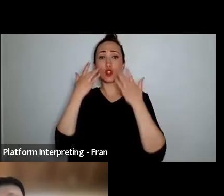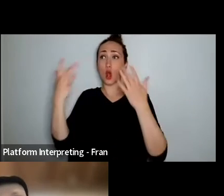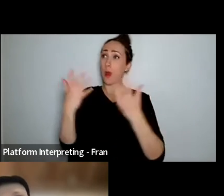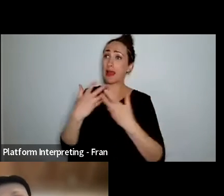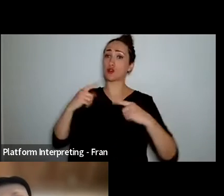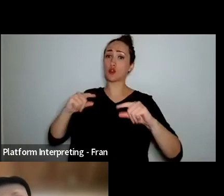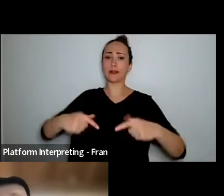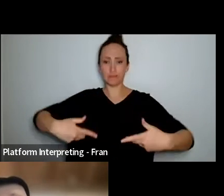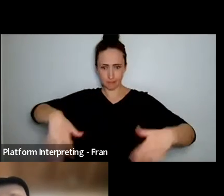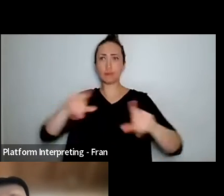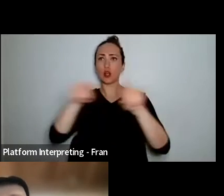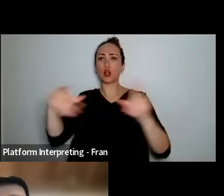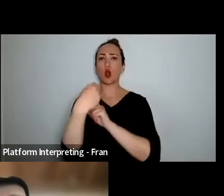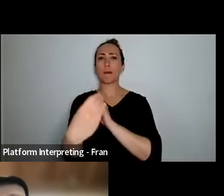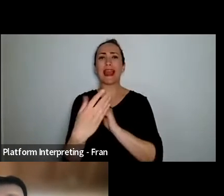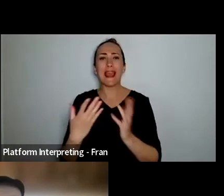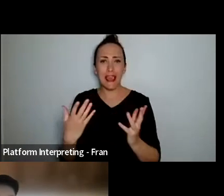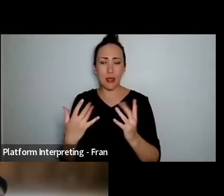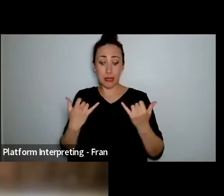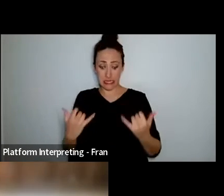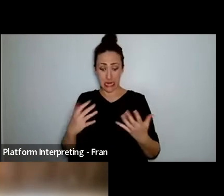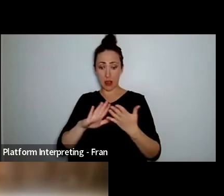and and then as a dancer using a chair I wasn't able to do that